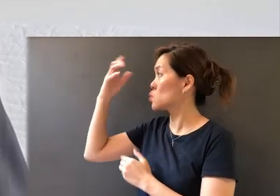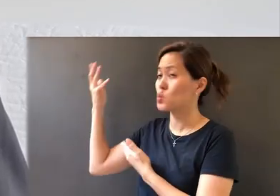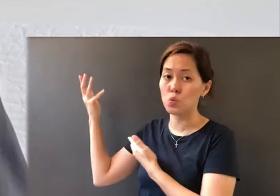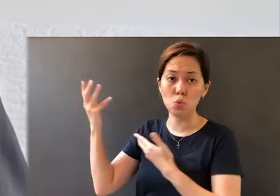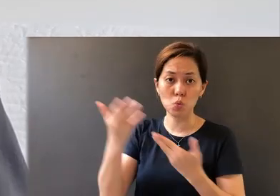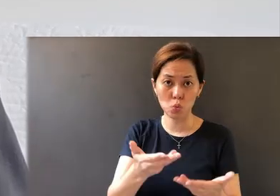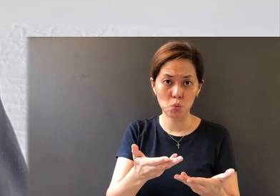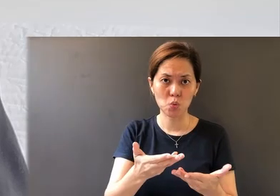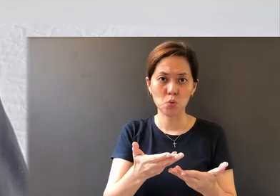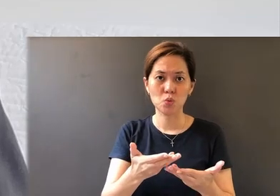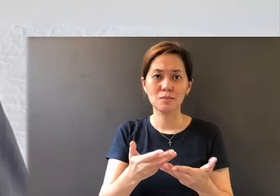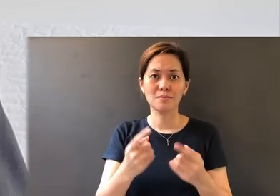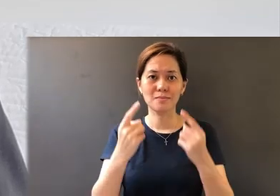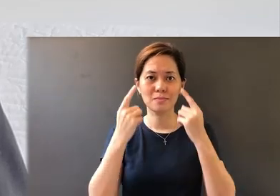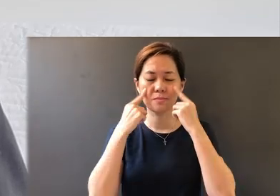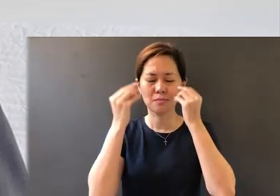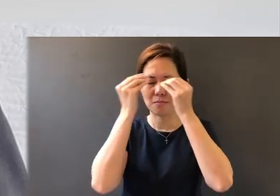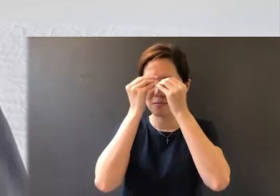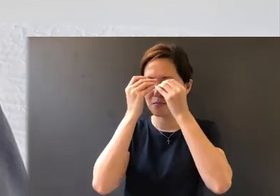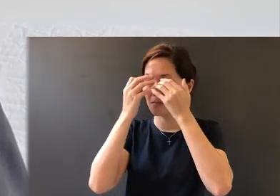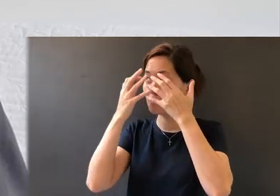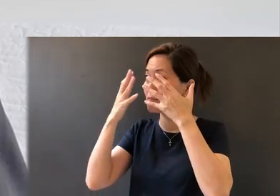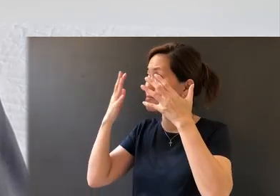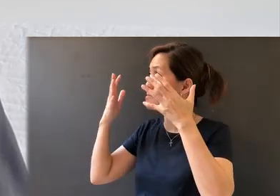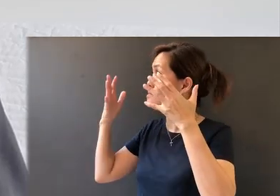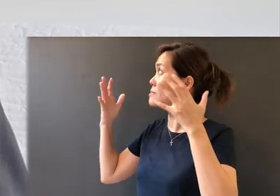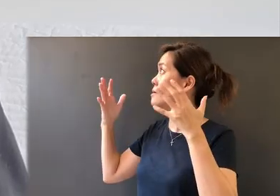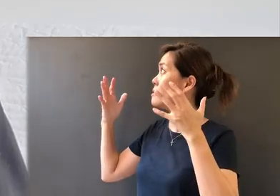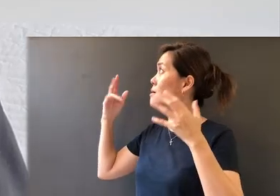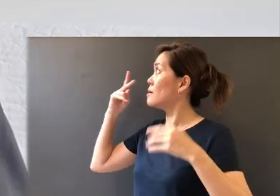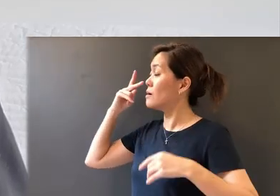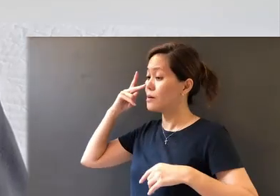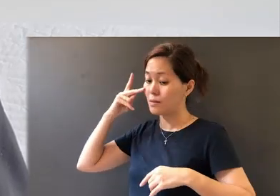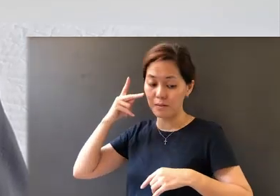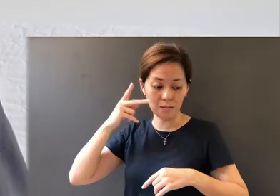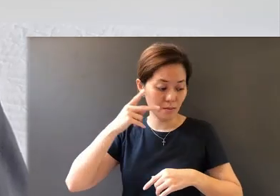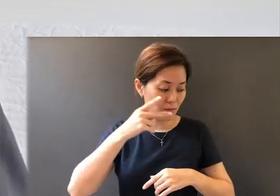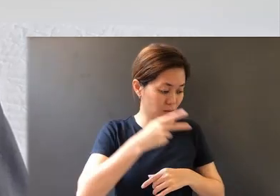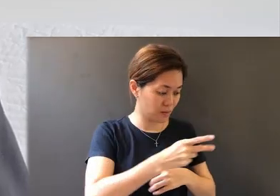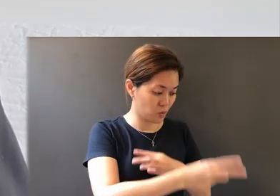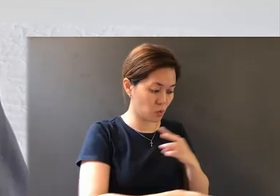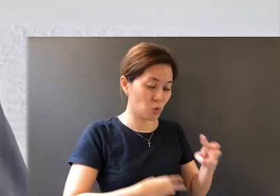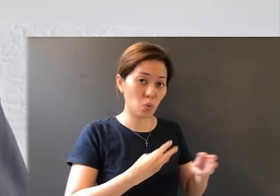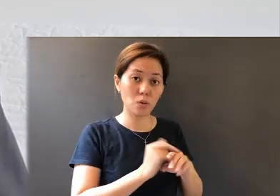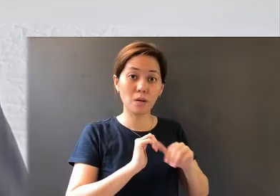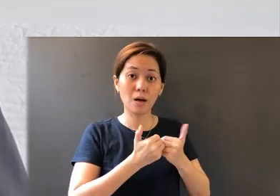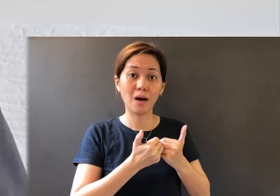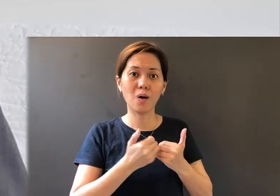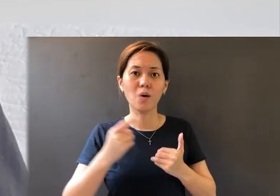to enlighten our eyes to see this world through the eternal perspectives